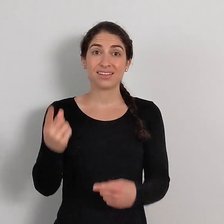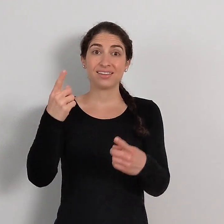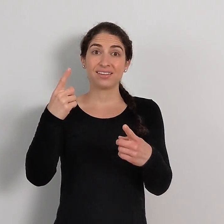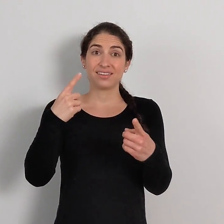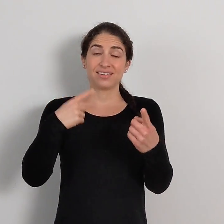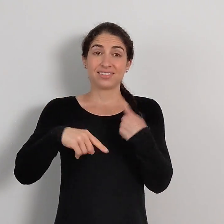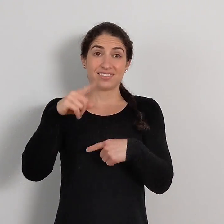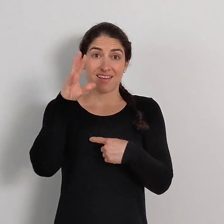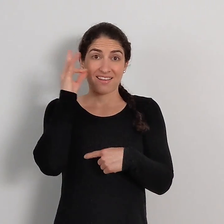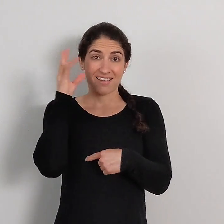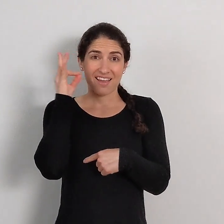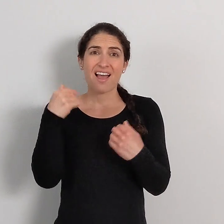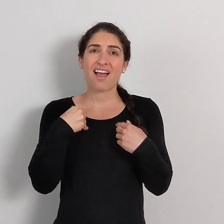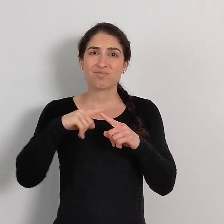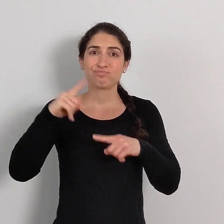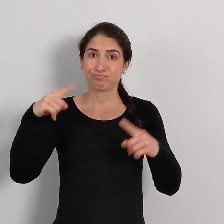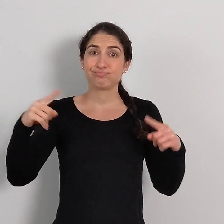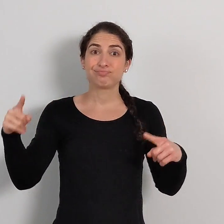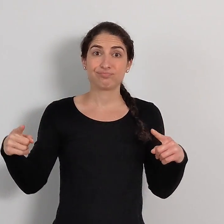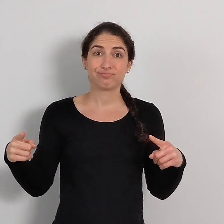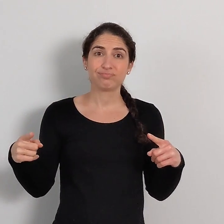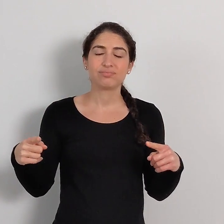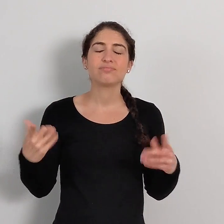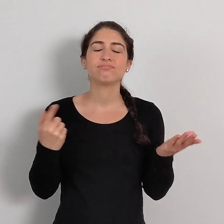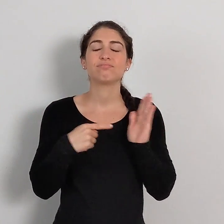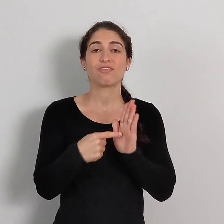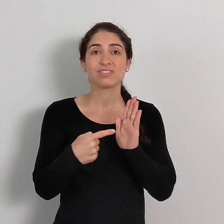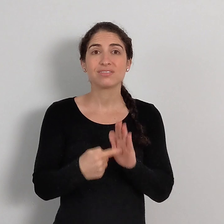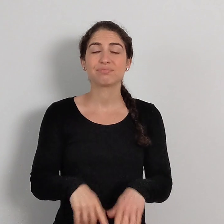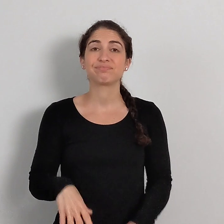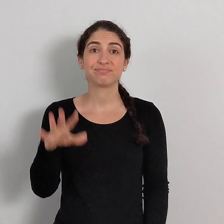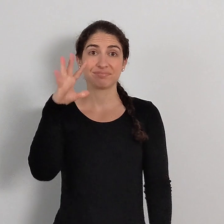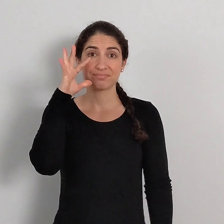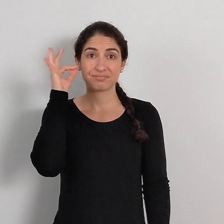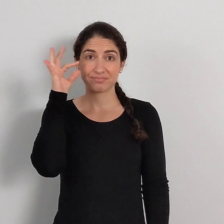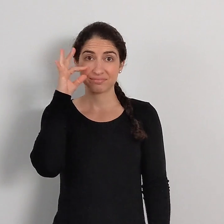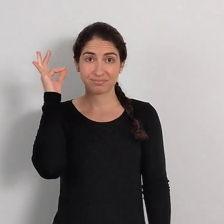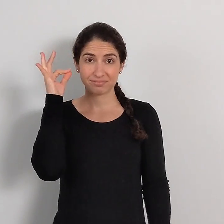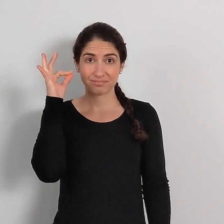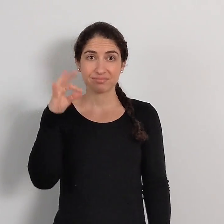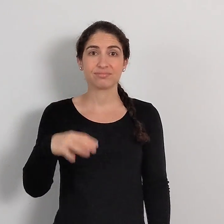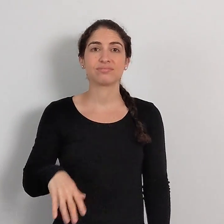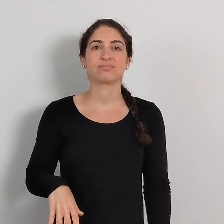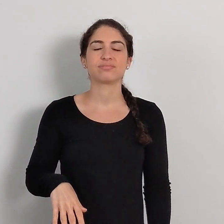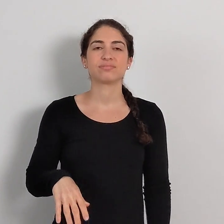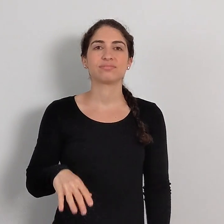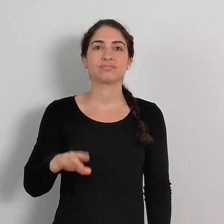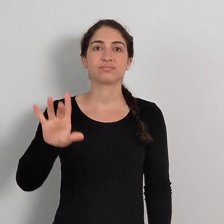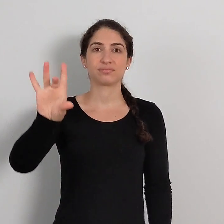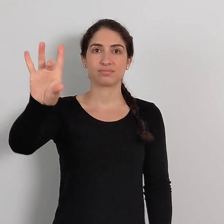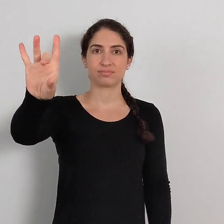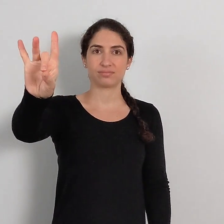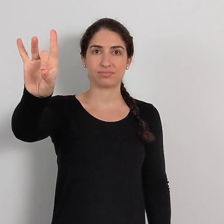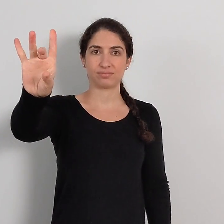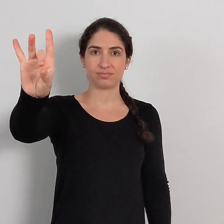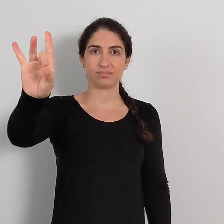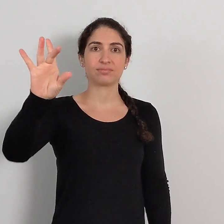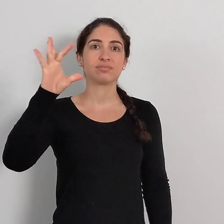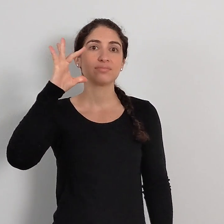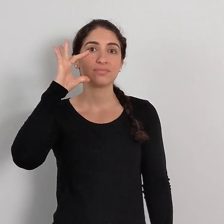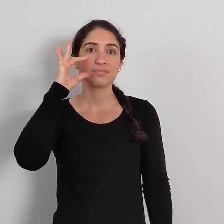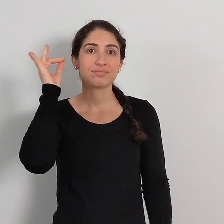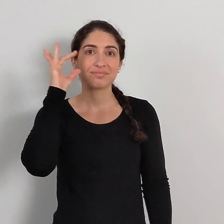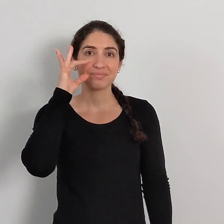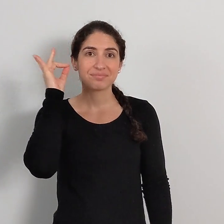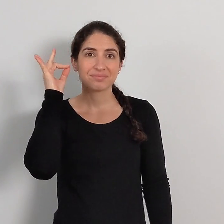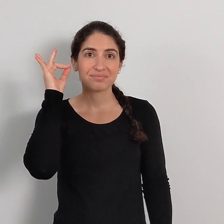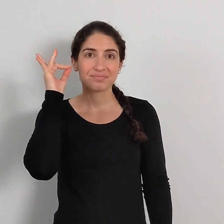The sign CAT has variation. For example: CAT, or the middle finger and thumb: CAT.